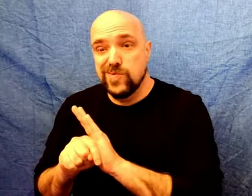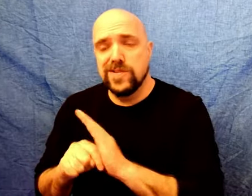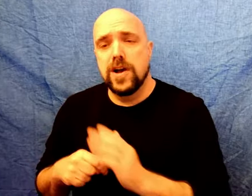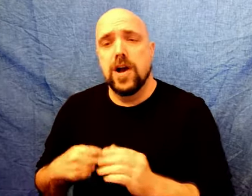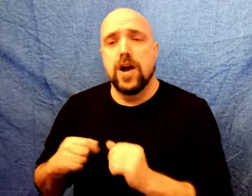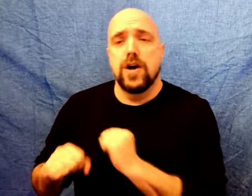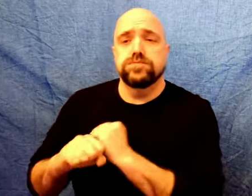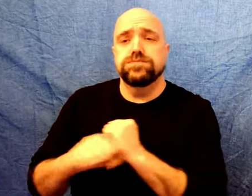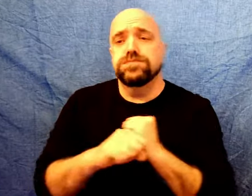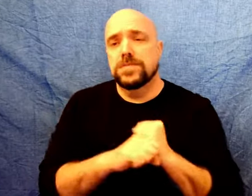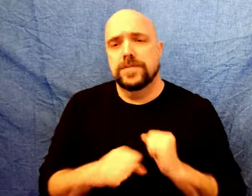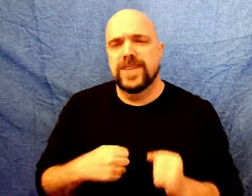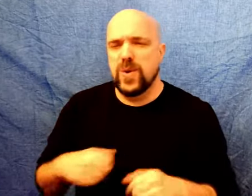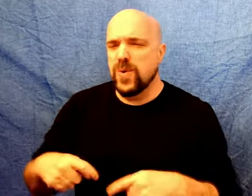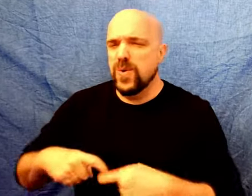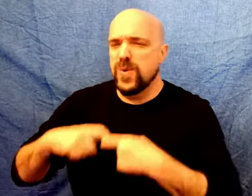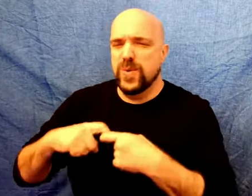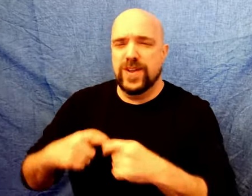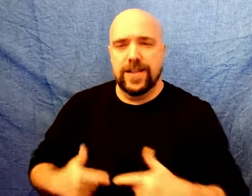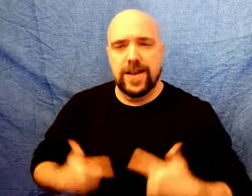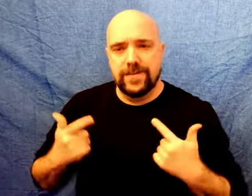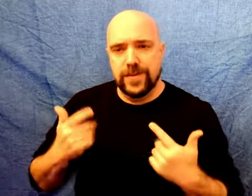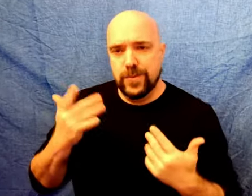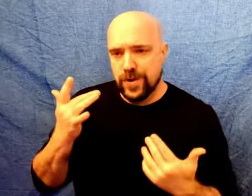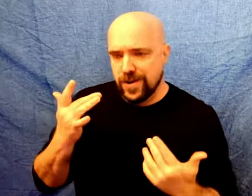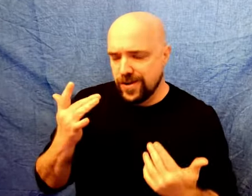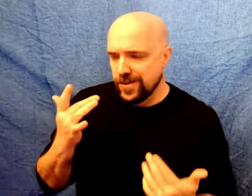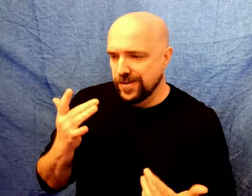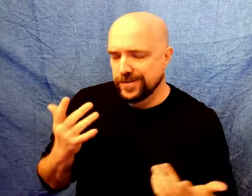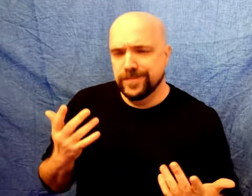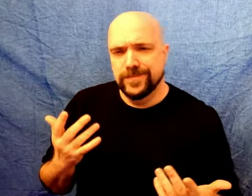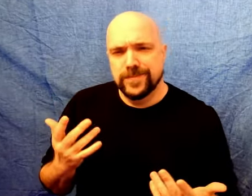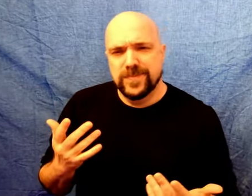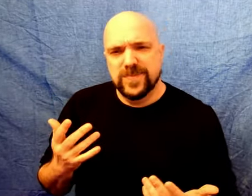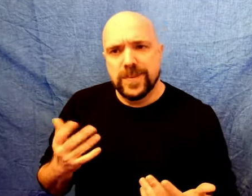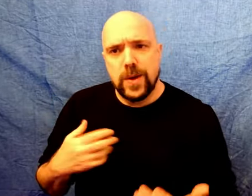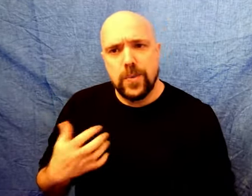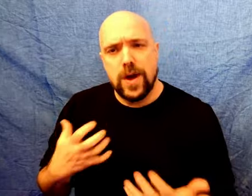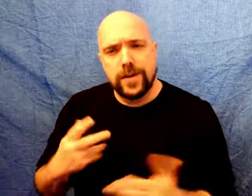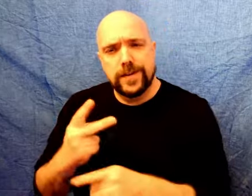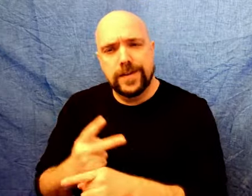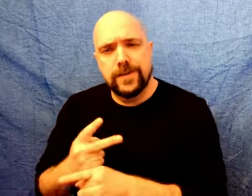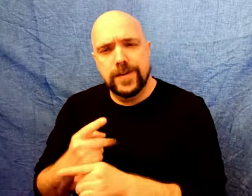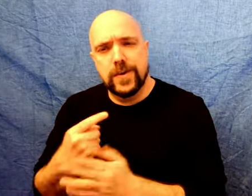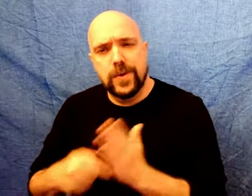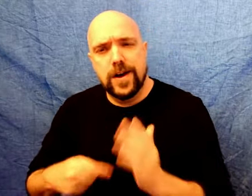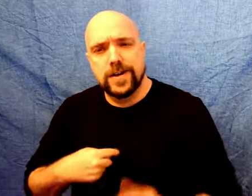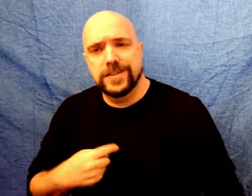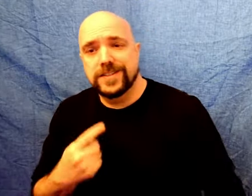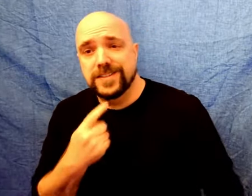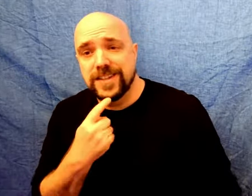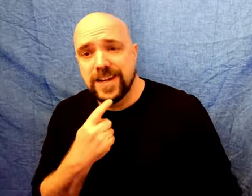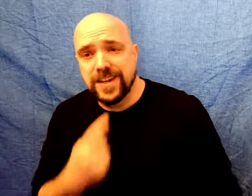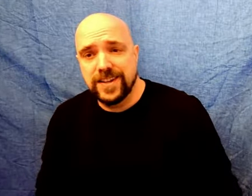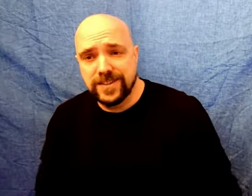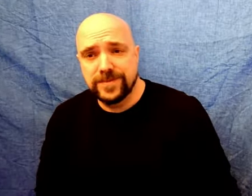I have been putting my live videos on hold, because I want to be careful what I say.